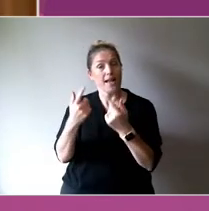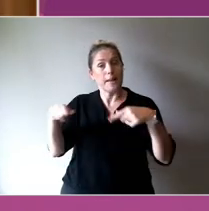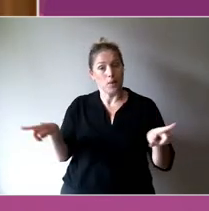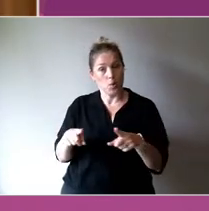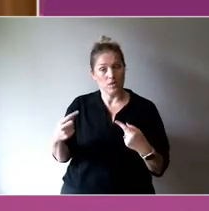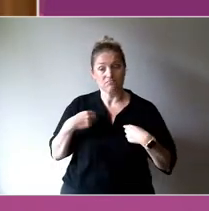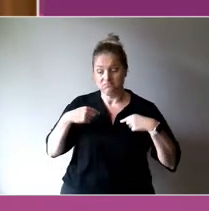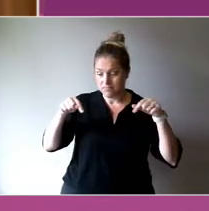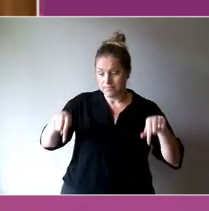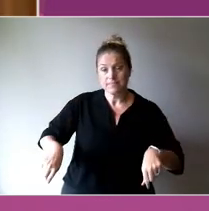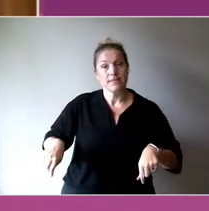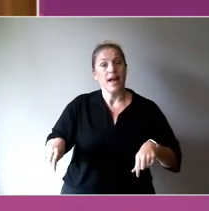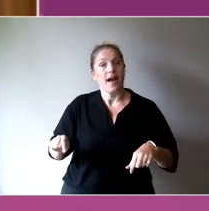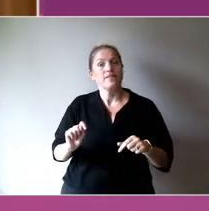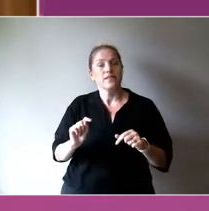conservatorium of music.